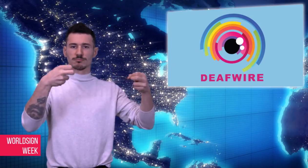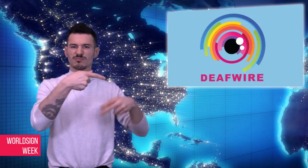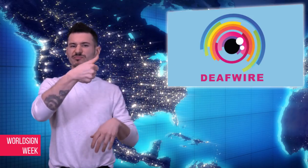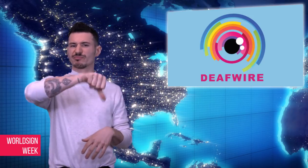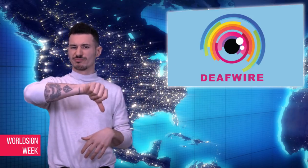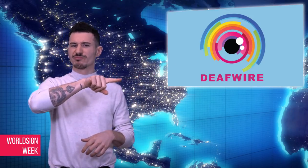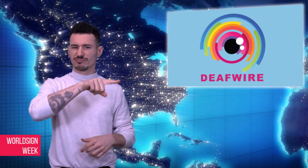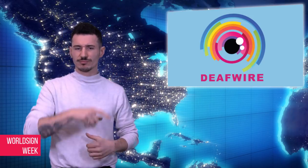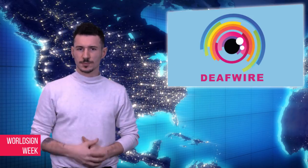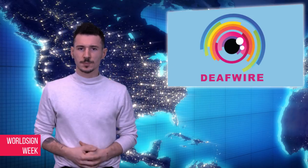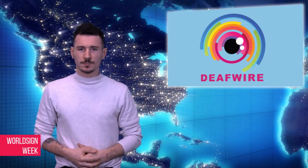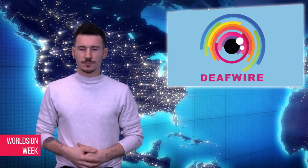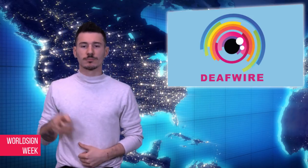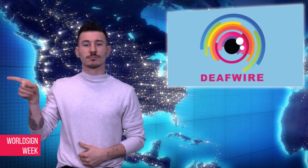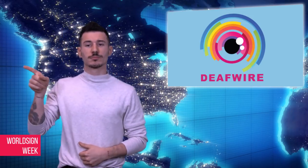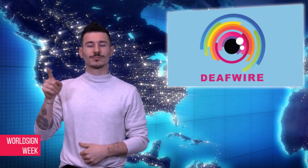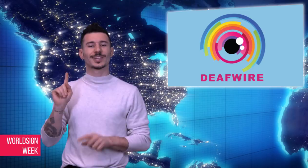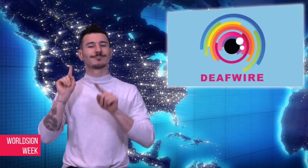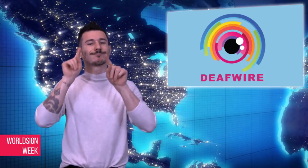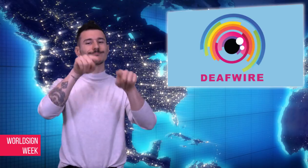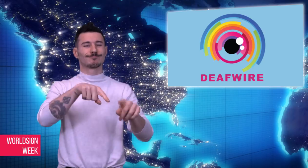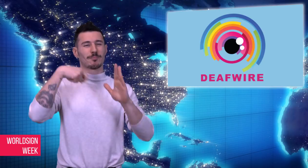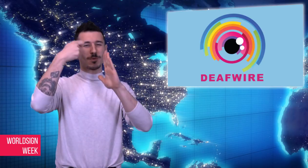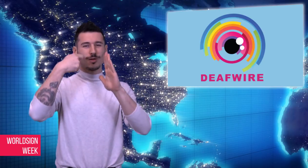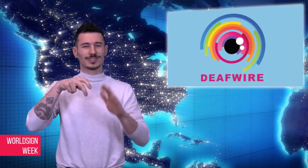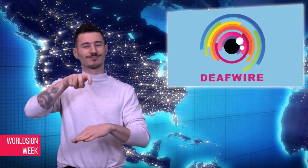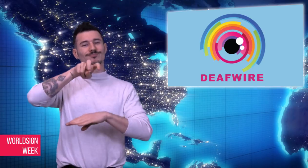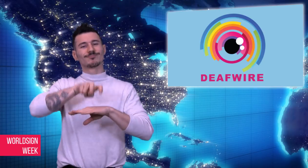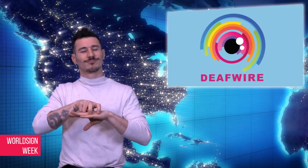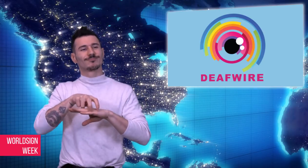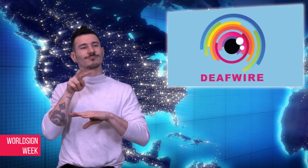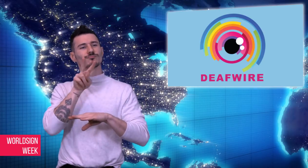Panther after ten minutes when its